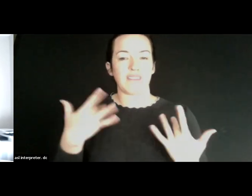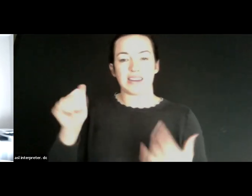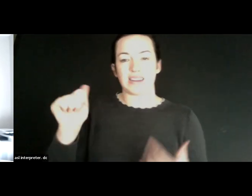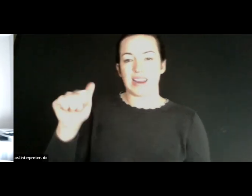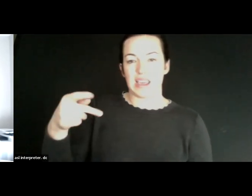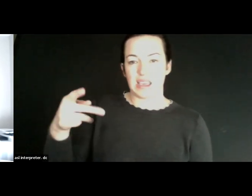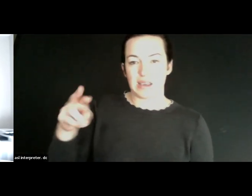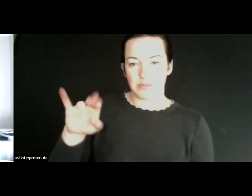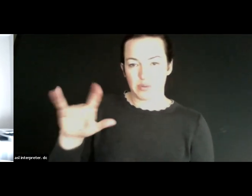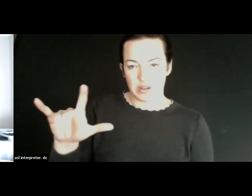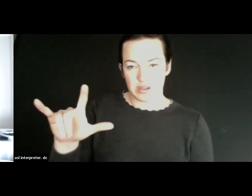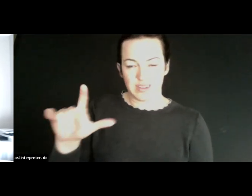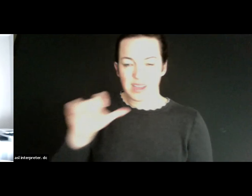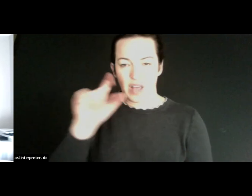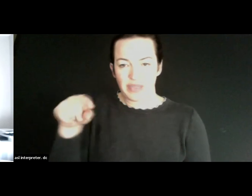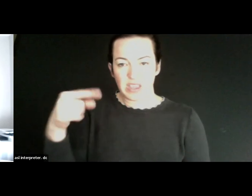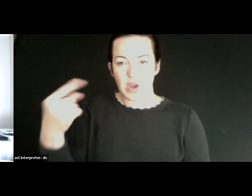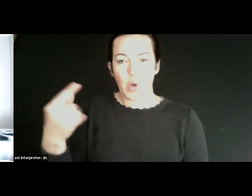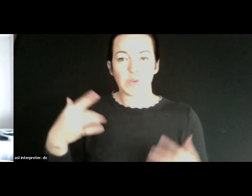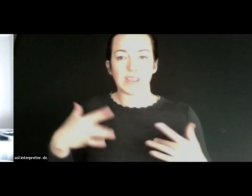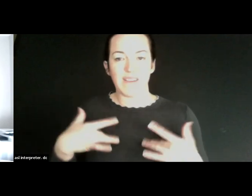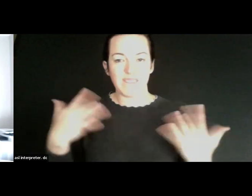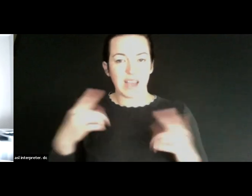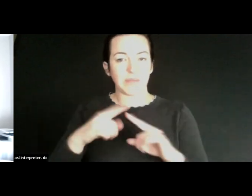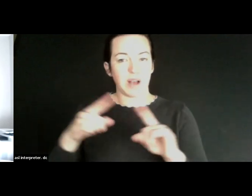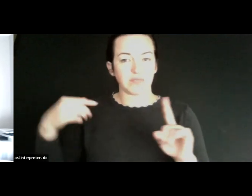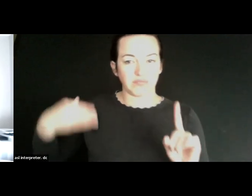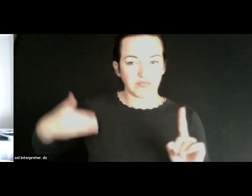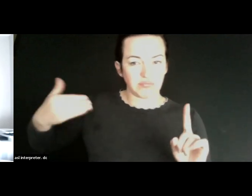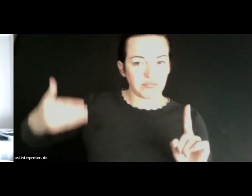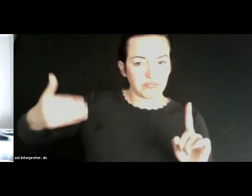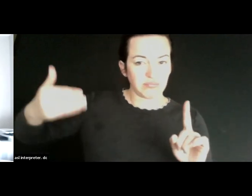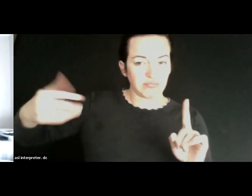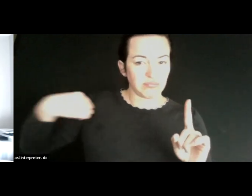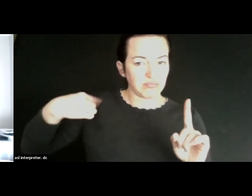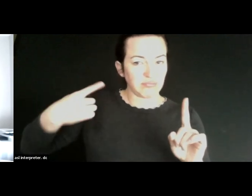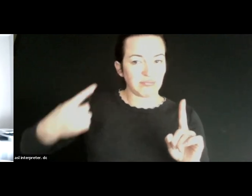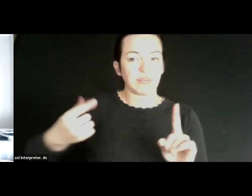not the only event we will do, but we've been doing them for several months now to get people